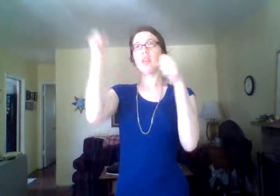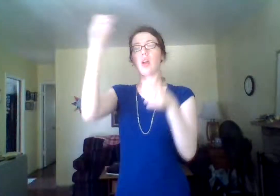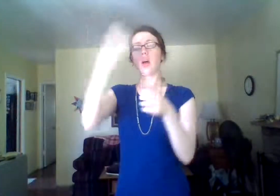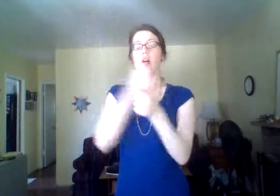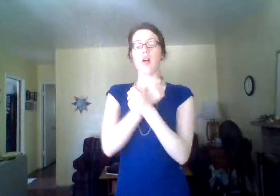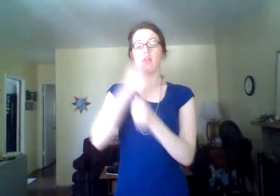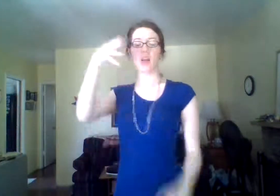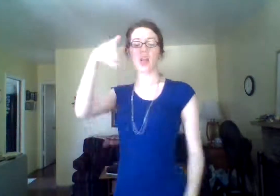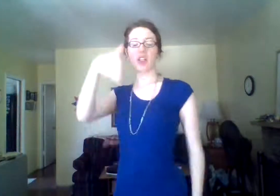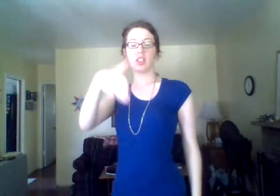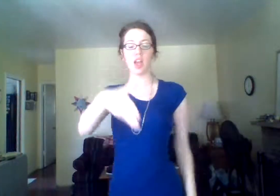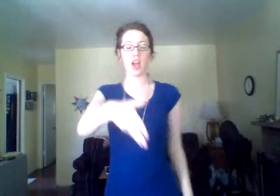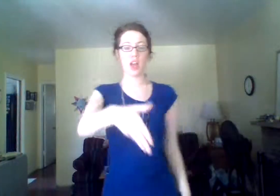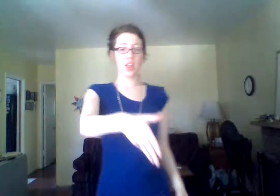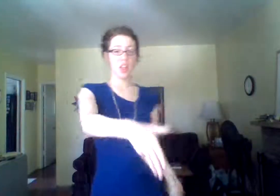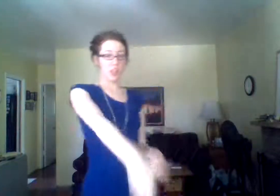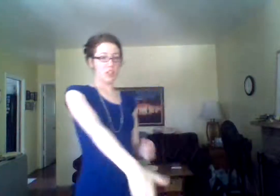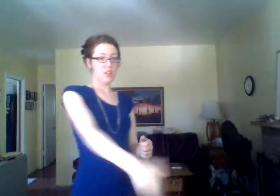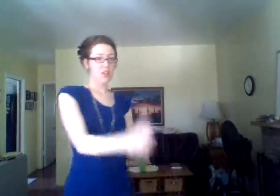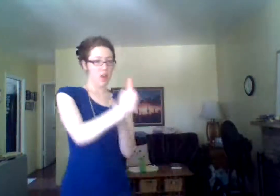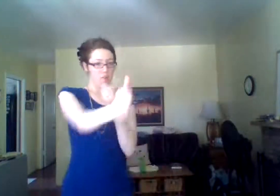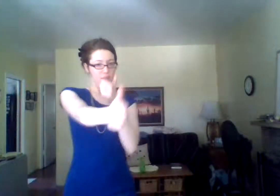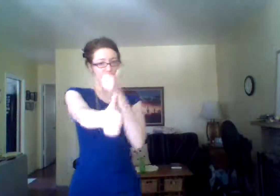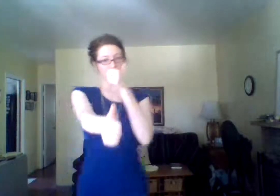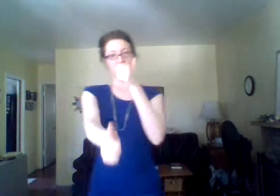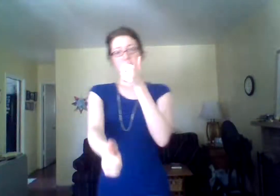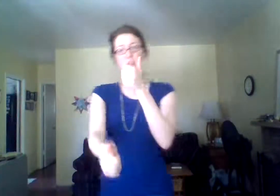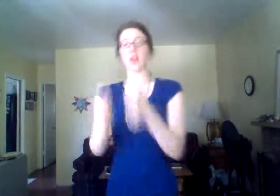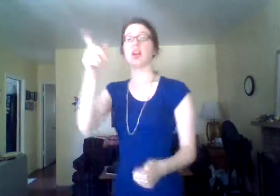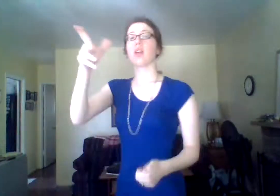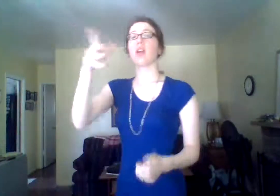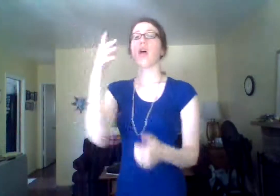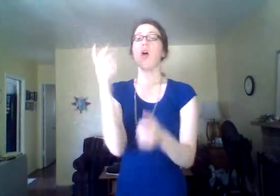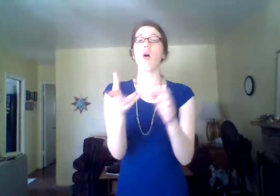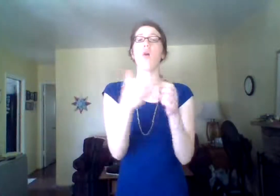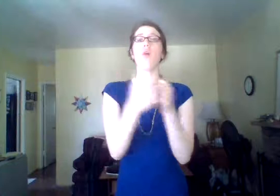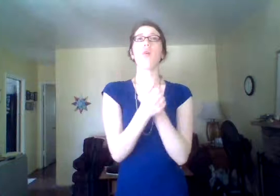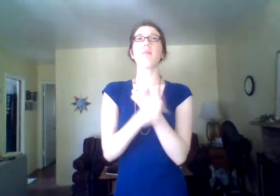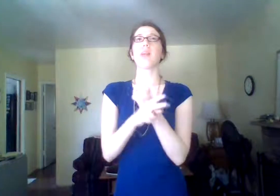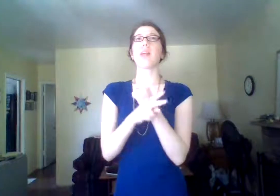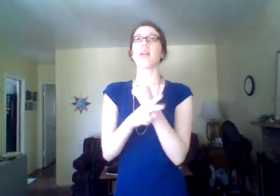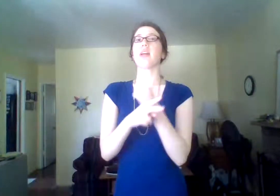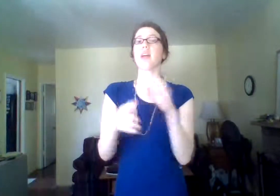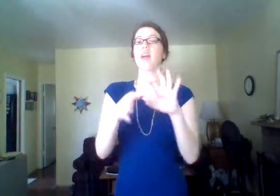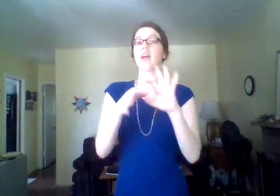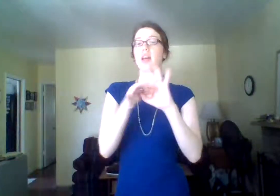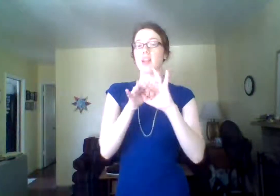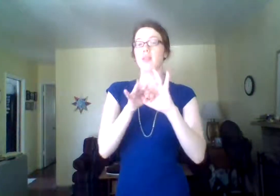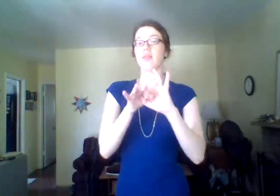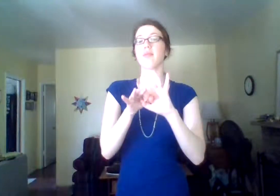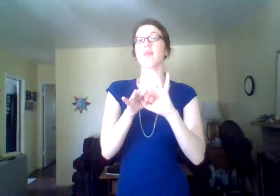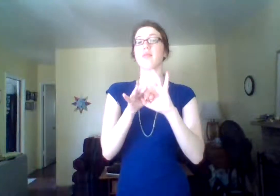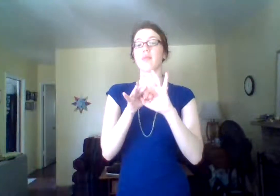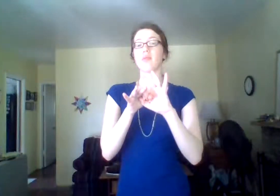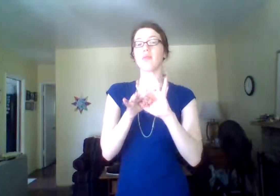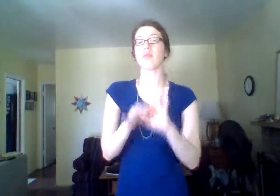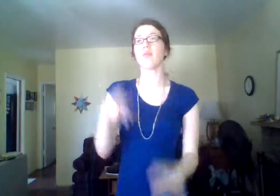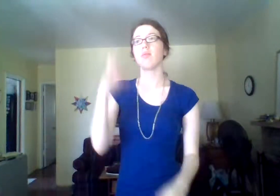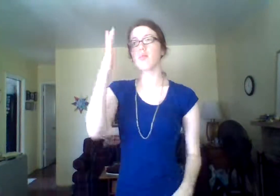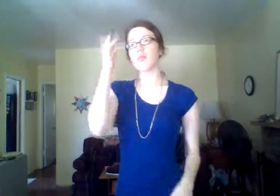LOVE REACH DOWN FAR? YOU HOLD, KEEP, ME JOINED. JOINED (sign means together in this sense)